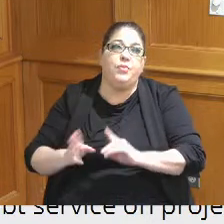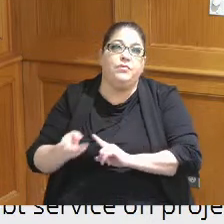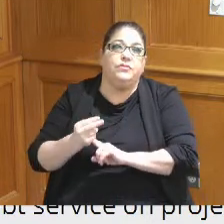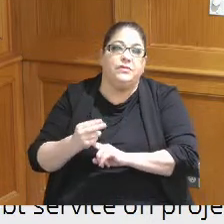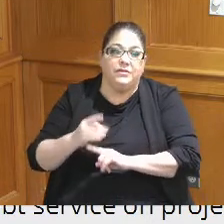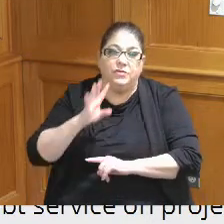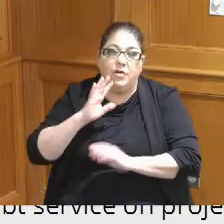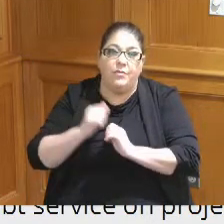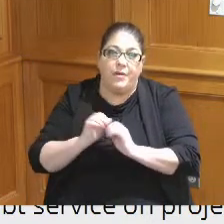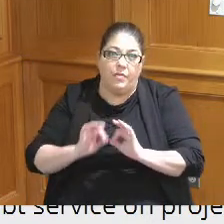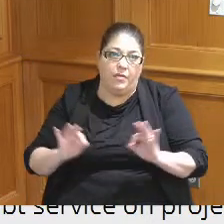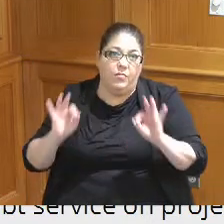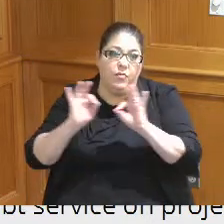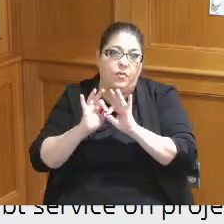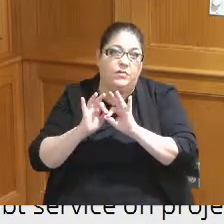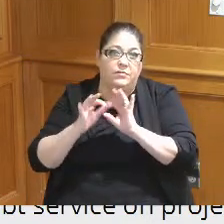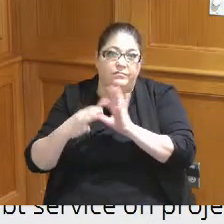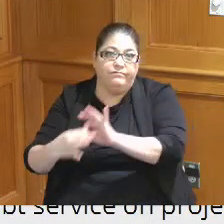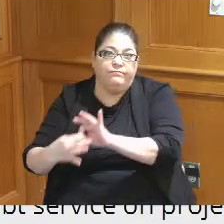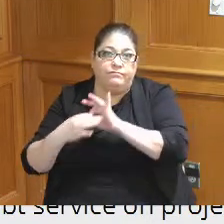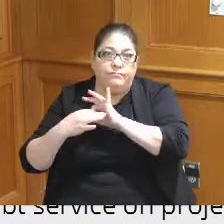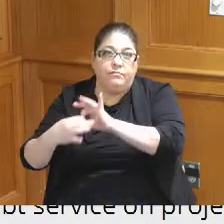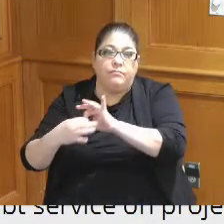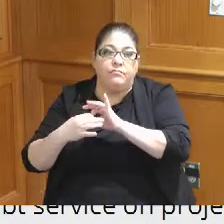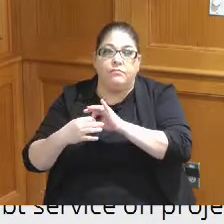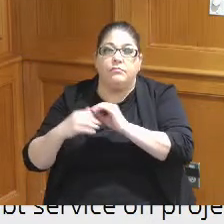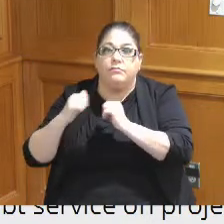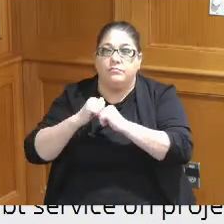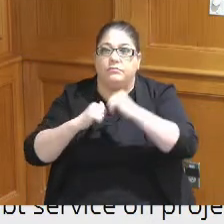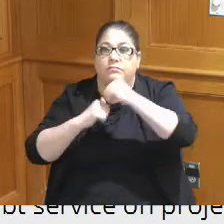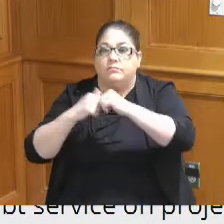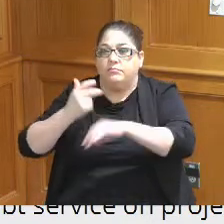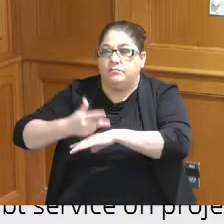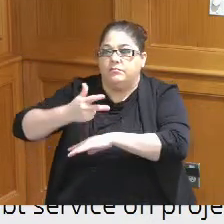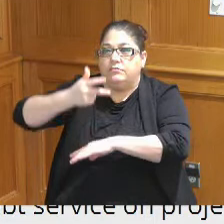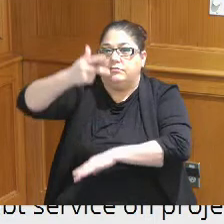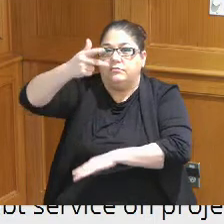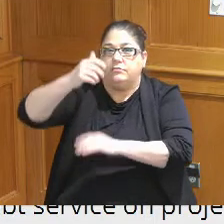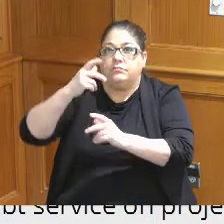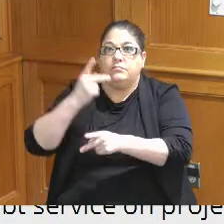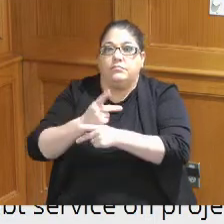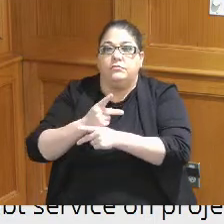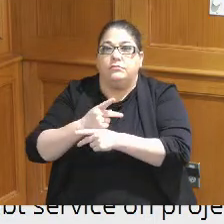about the importance of that structured parking to ensuring that we keep the Gap as low as possible